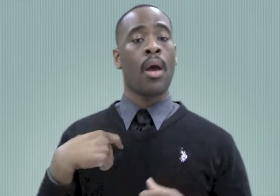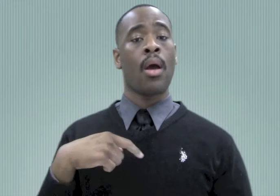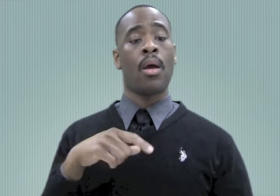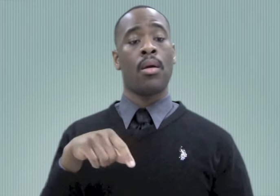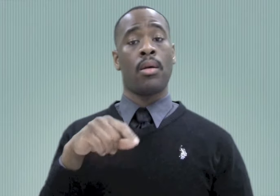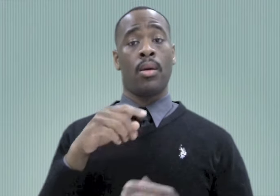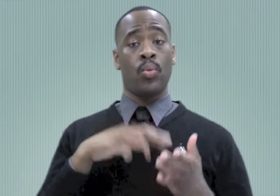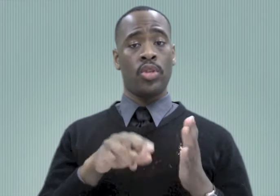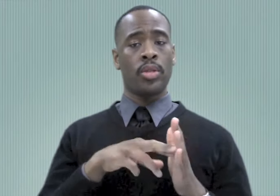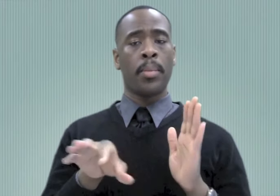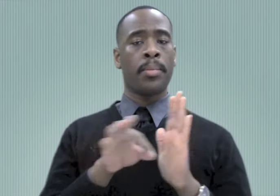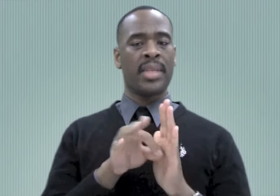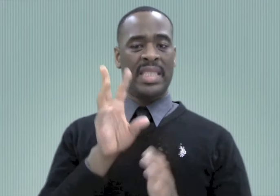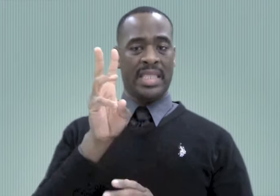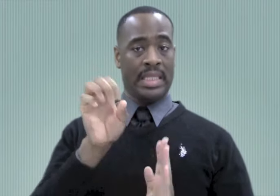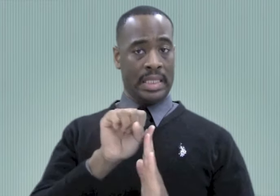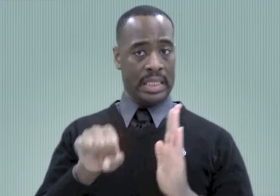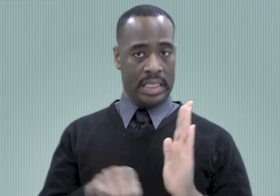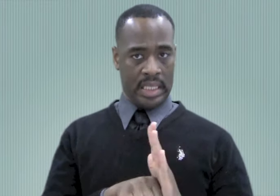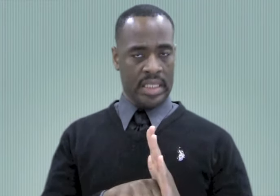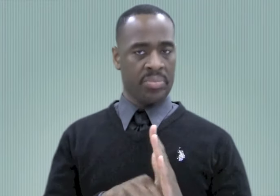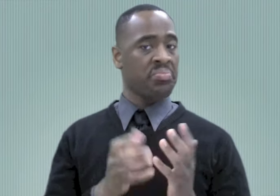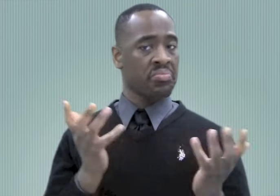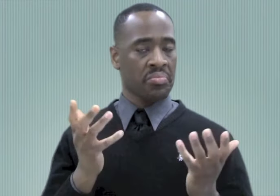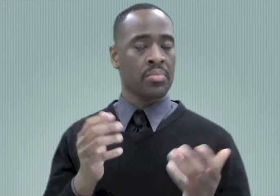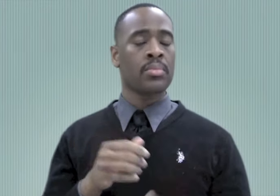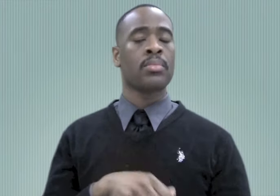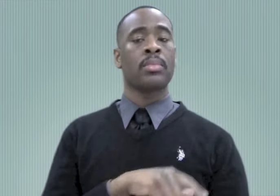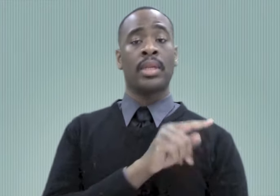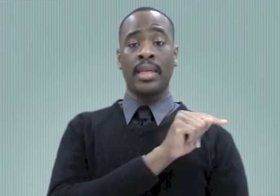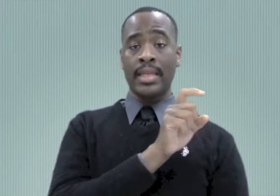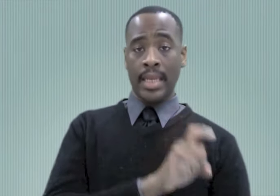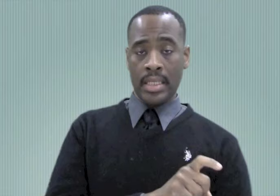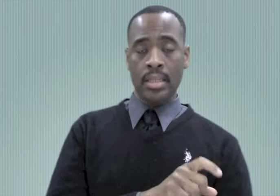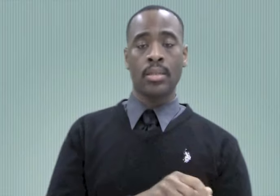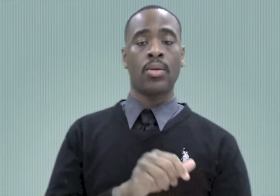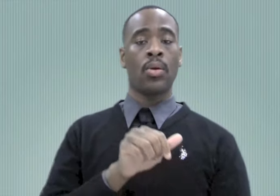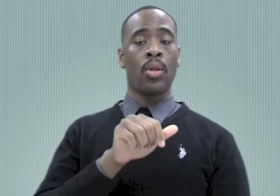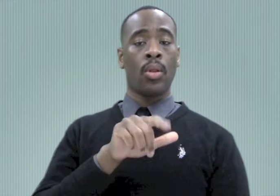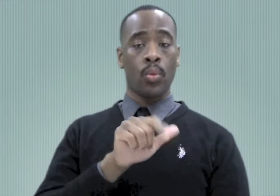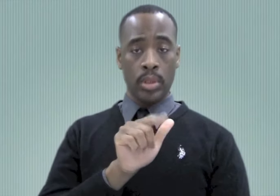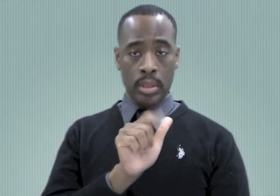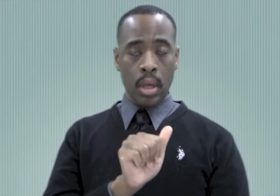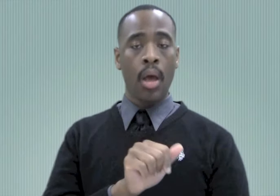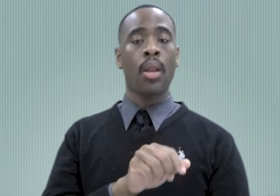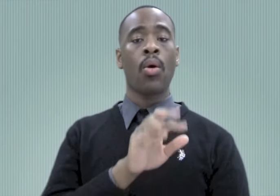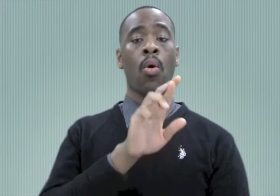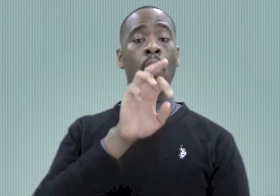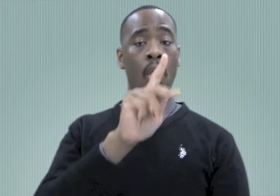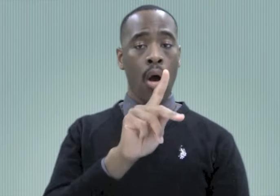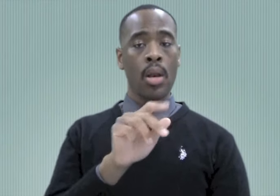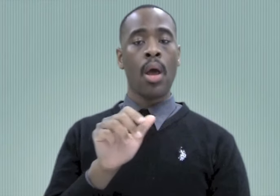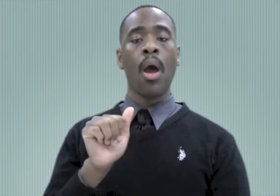children. The six states that we did our study on were Texas, Louisiana, Arkansas, Alabama, North Carolina,